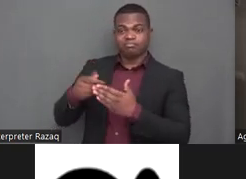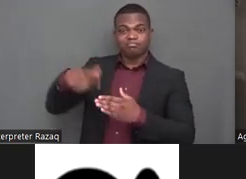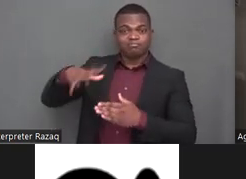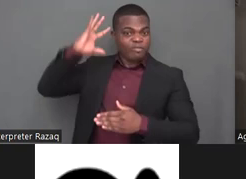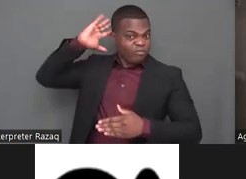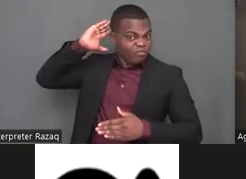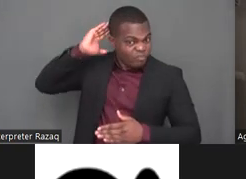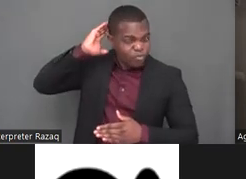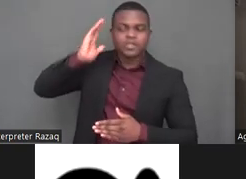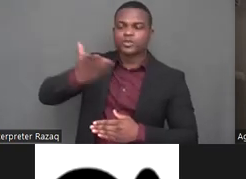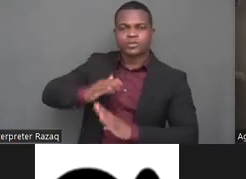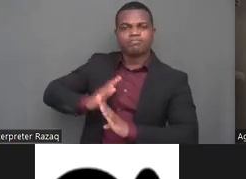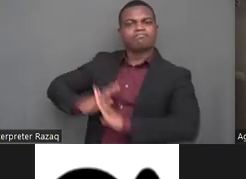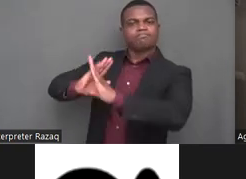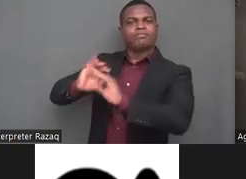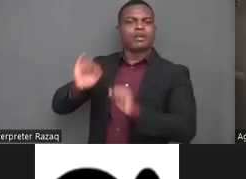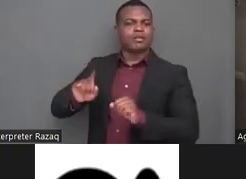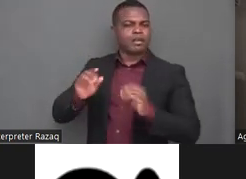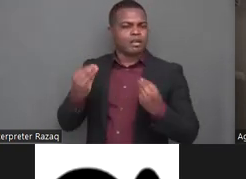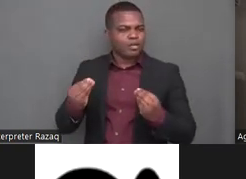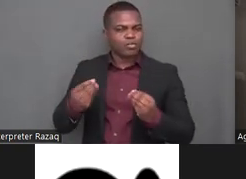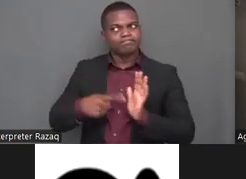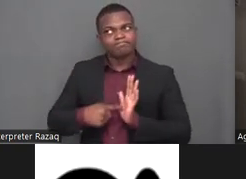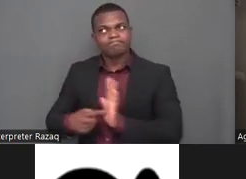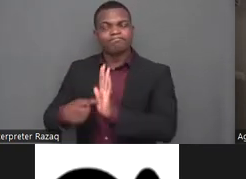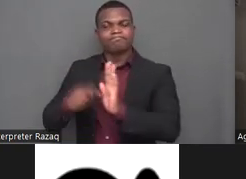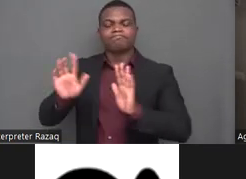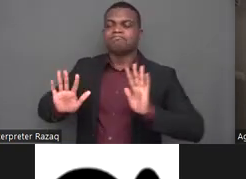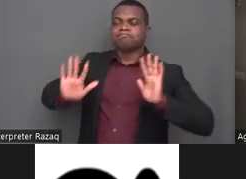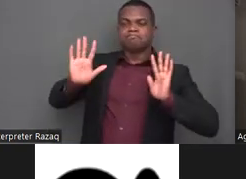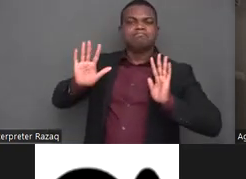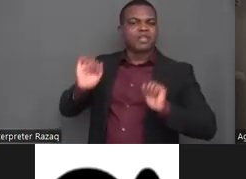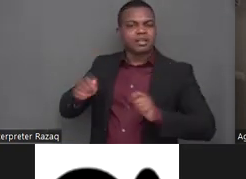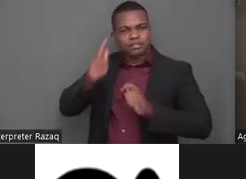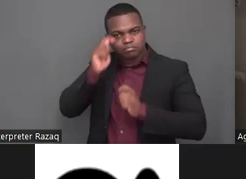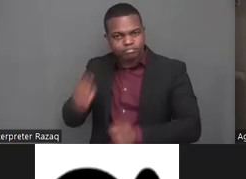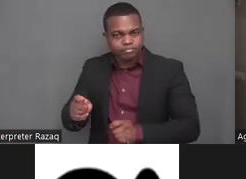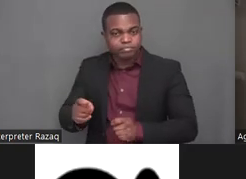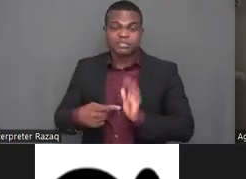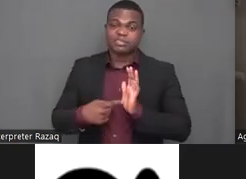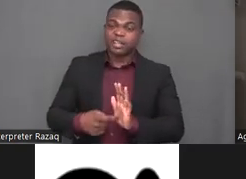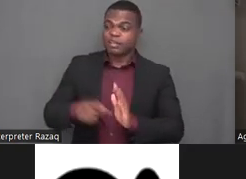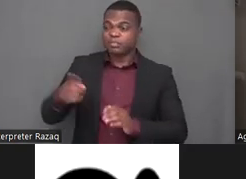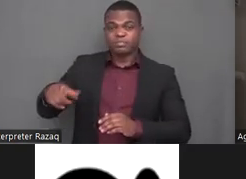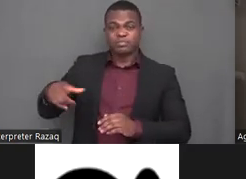consent by persons with disabilities to ensure that persons especially women with disabilities